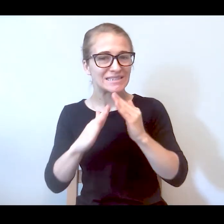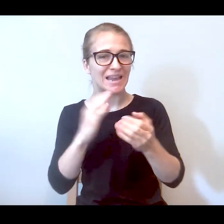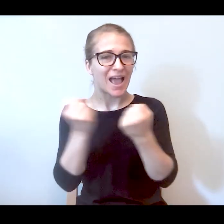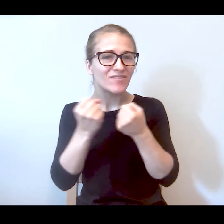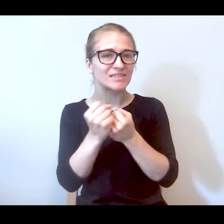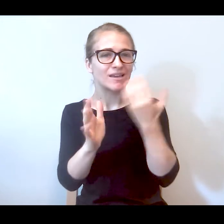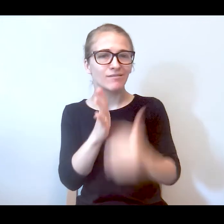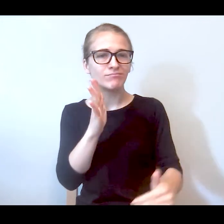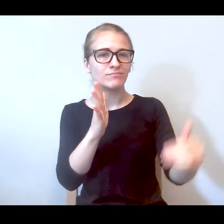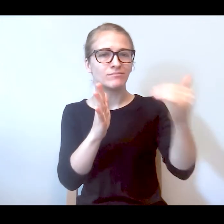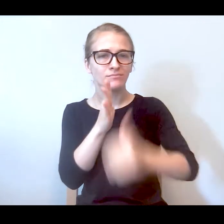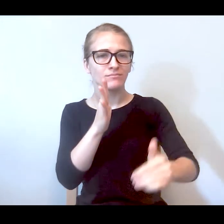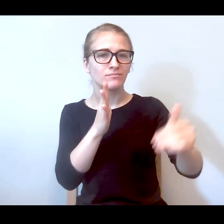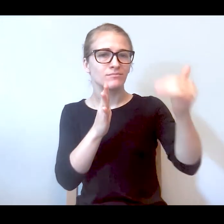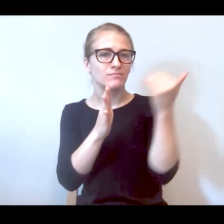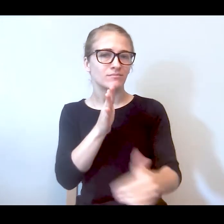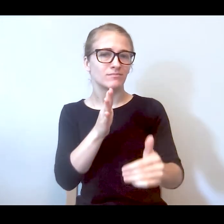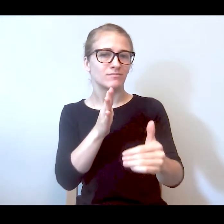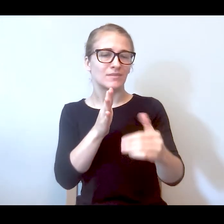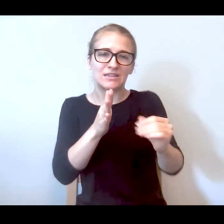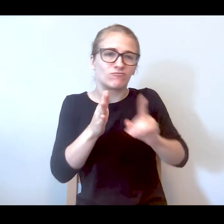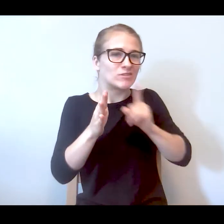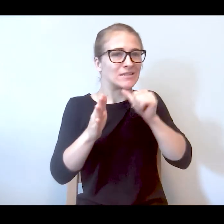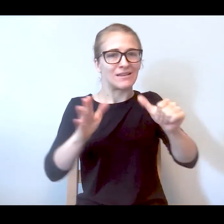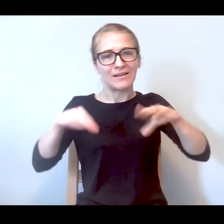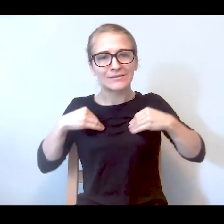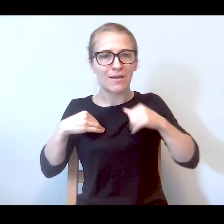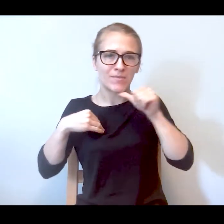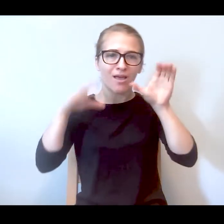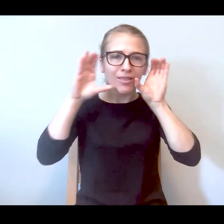again and they just -- it falls on deaf ears.